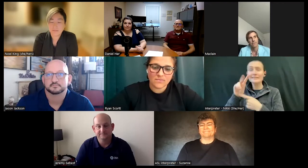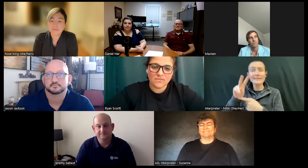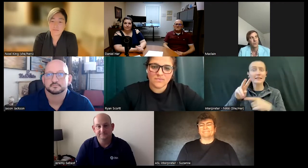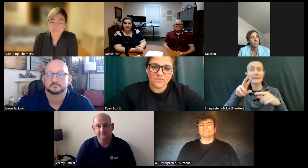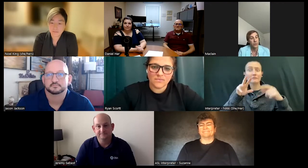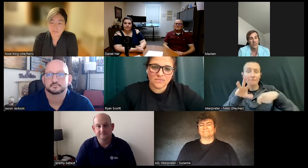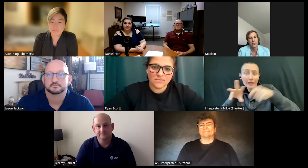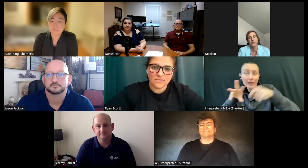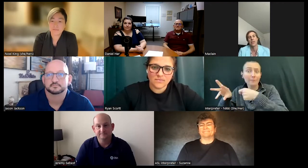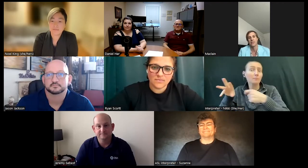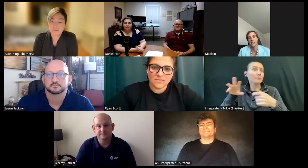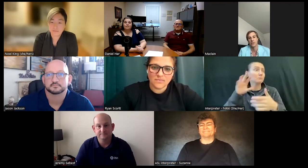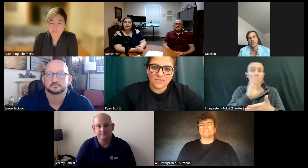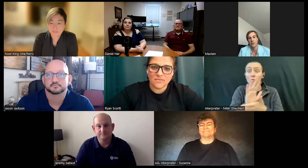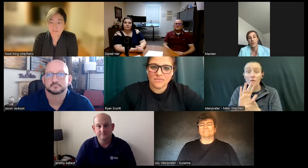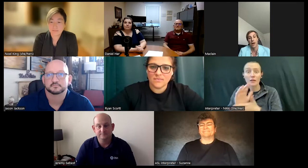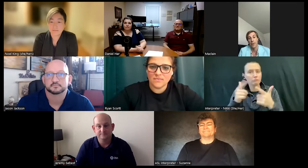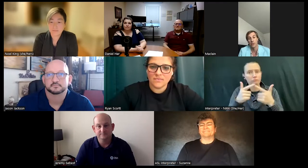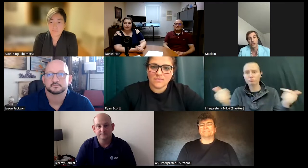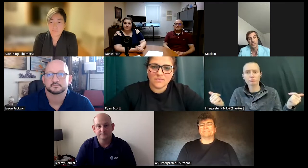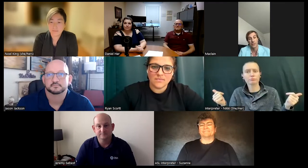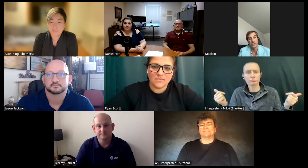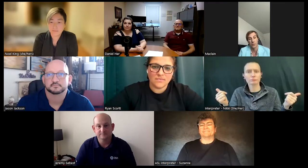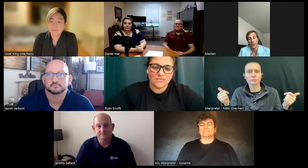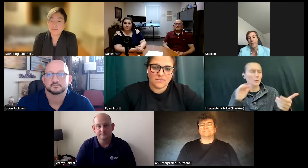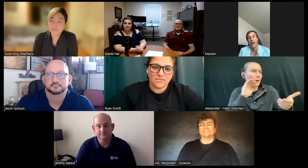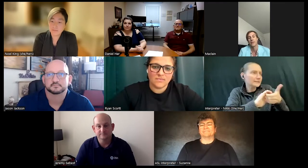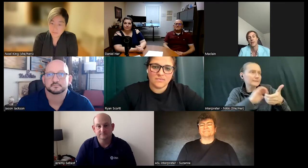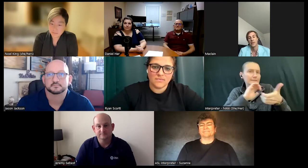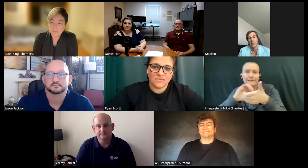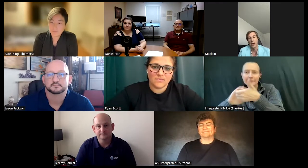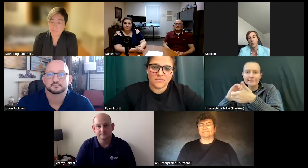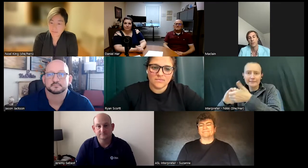to movie theaters, and such. And saw a lot of Partnerships within that to help